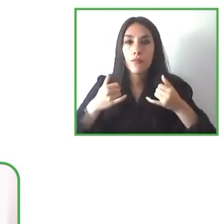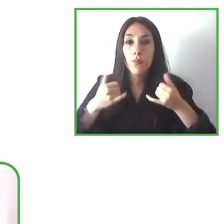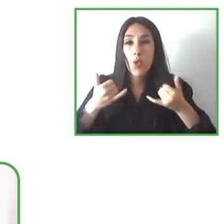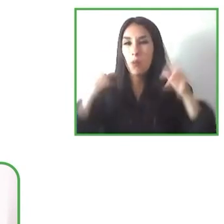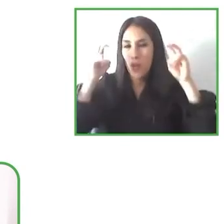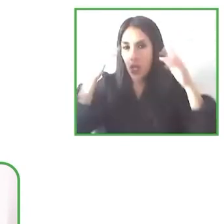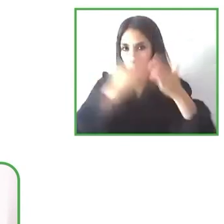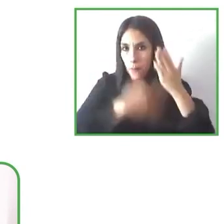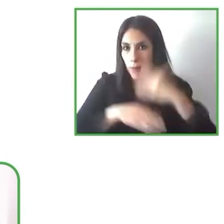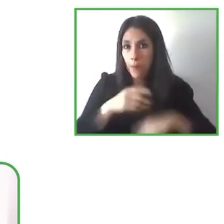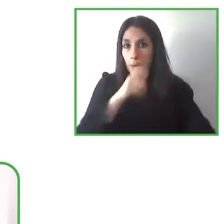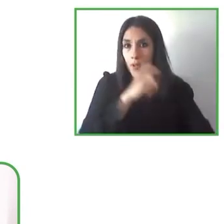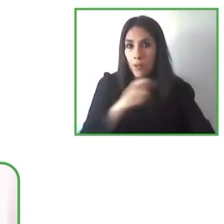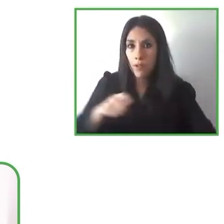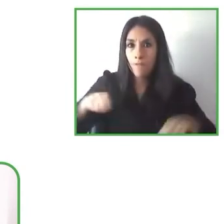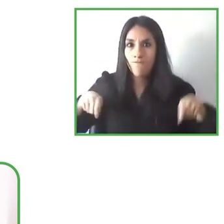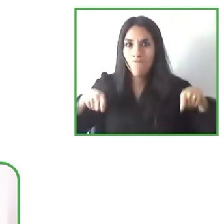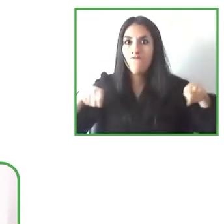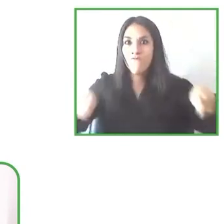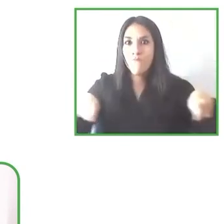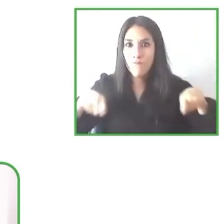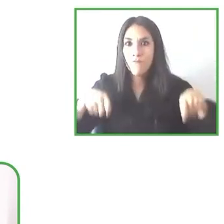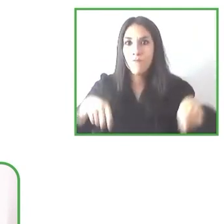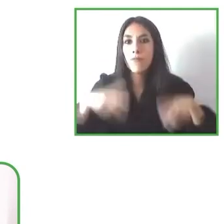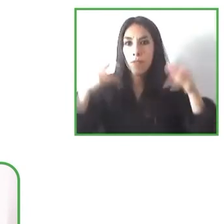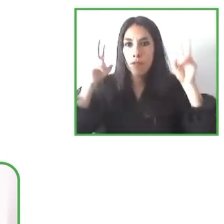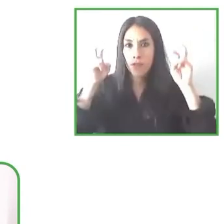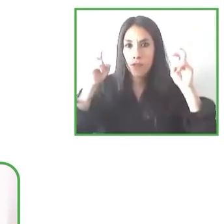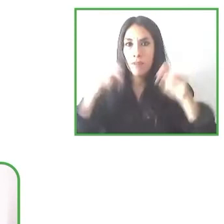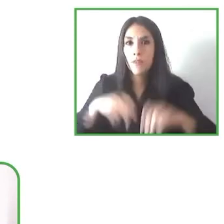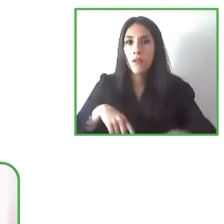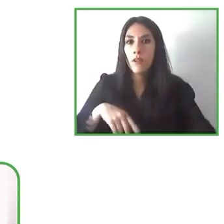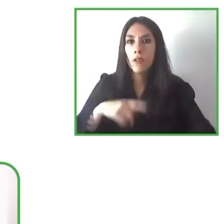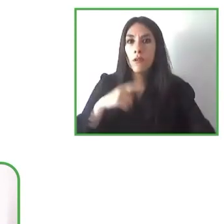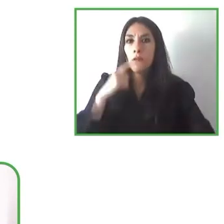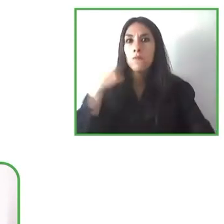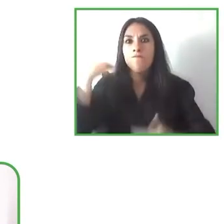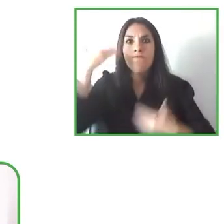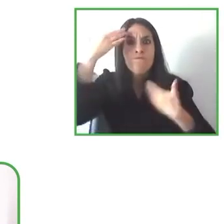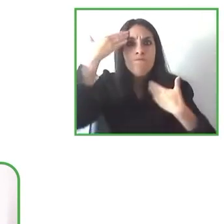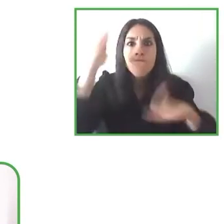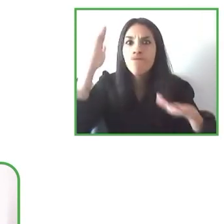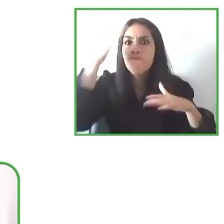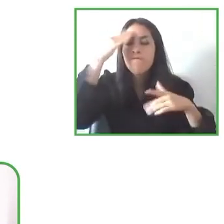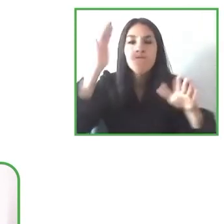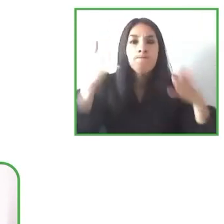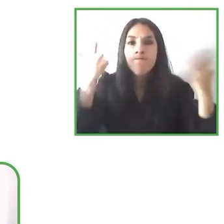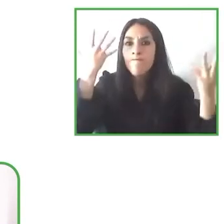reduced mobility based on the movement of the head that help people